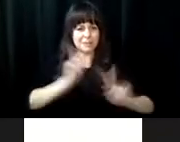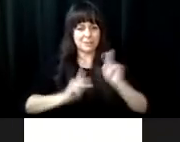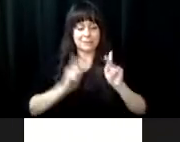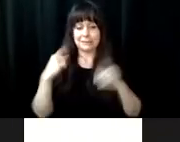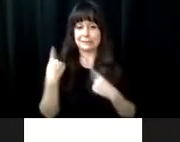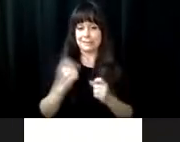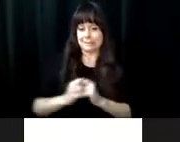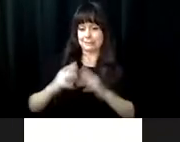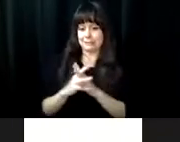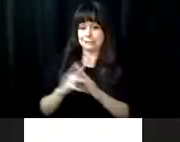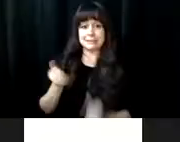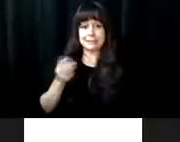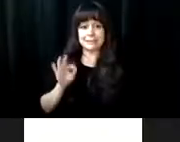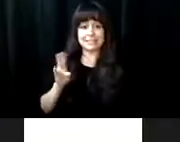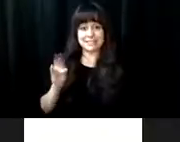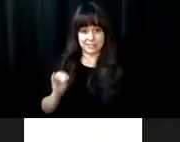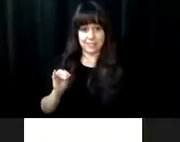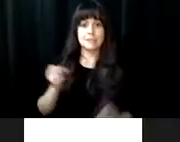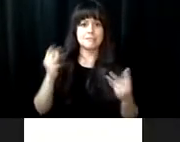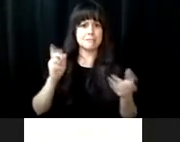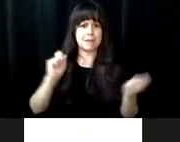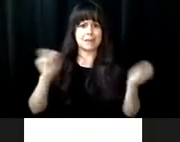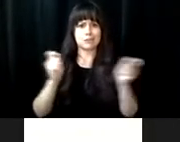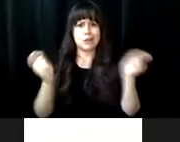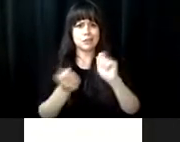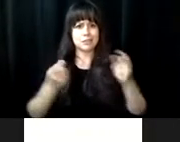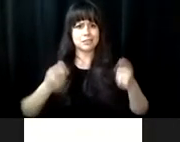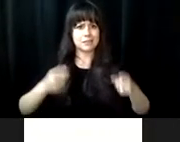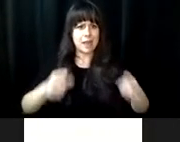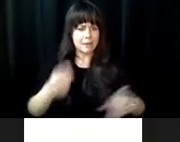independent for a blind person can look like. Since VR